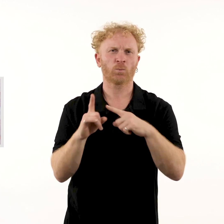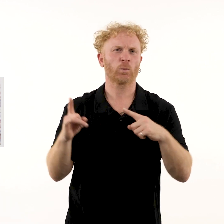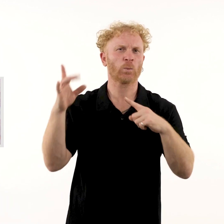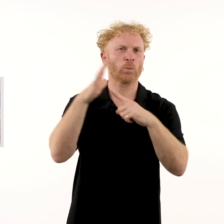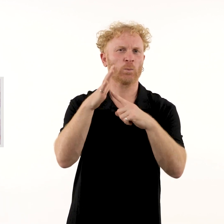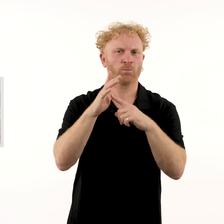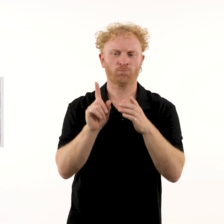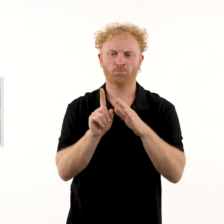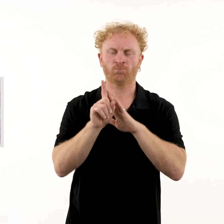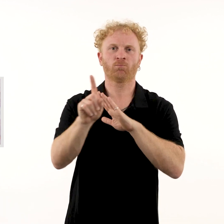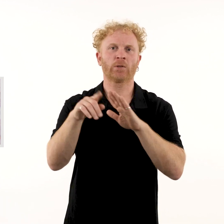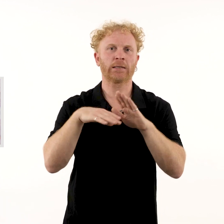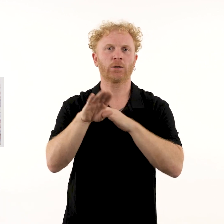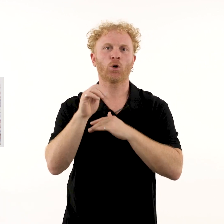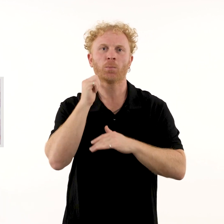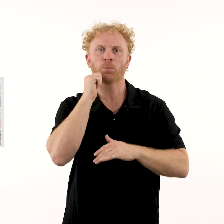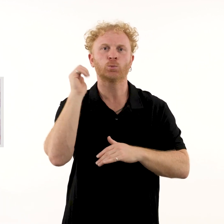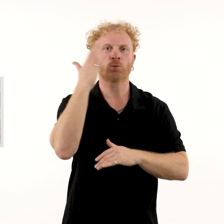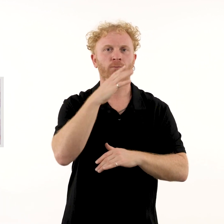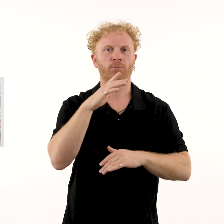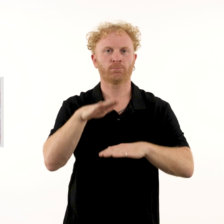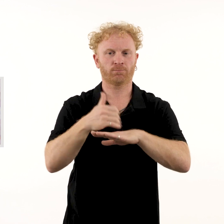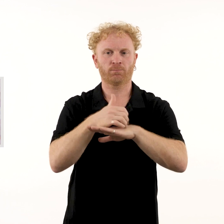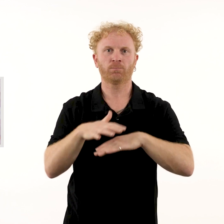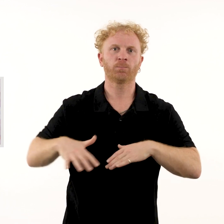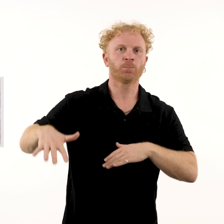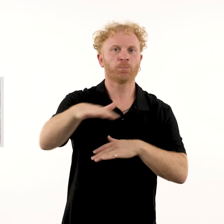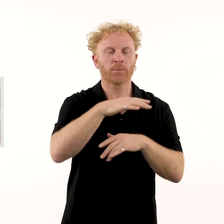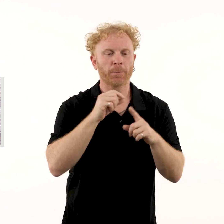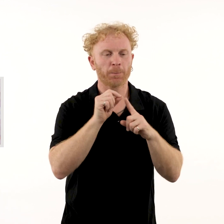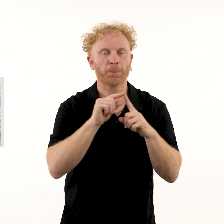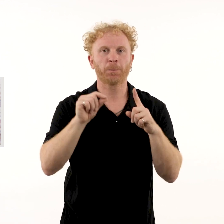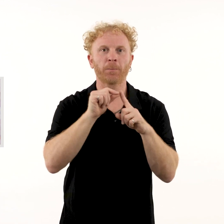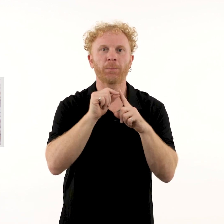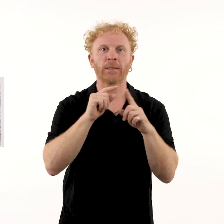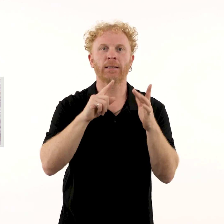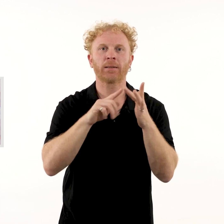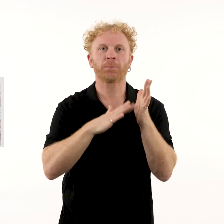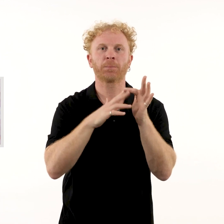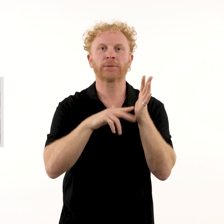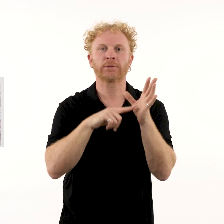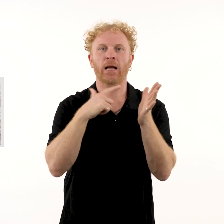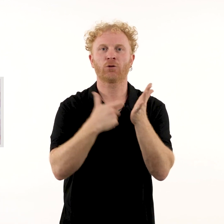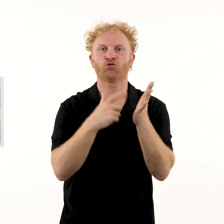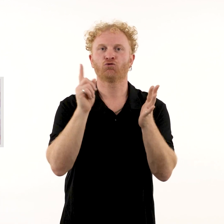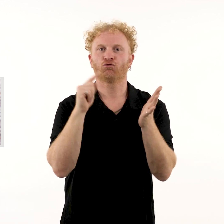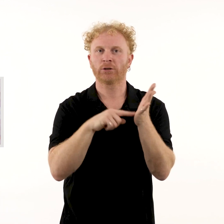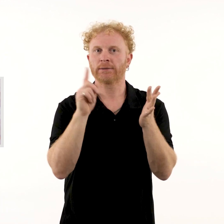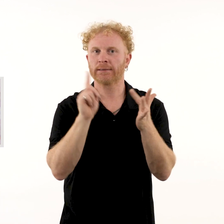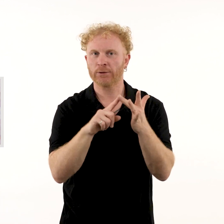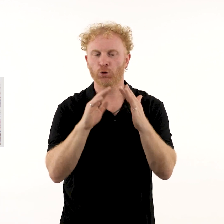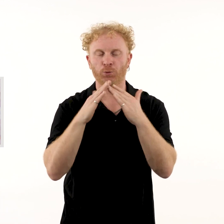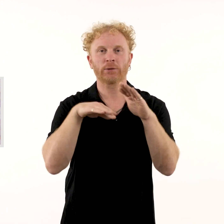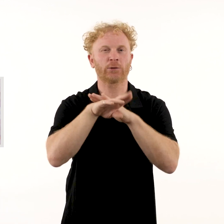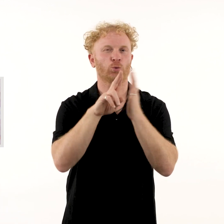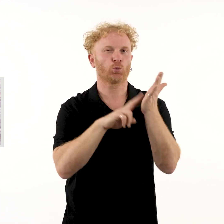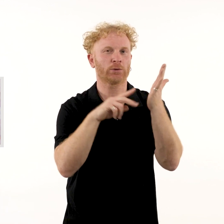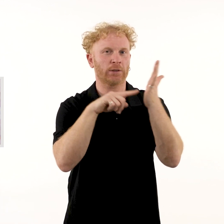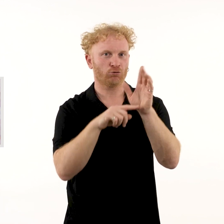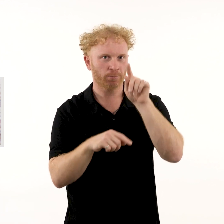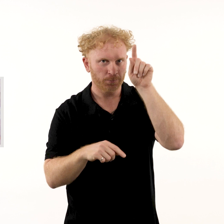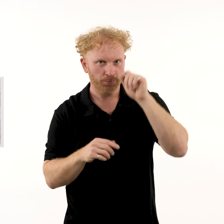were key figures in the Aboriginal-led establishment of the Peppimenarti community in the Northern Territory.